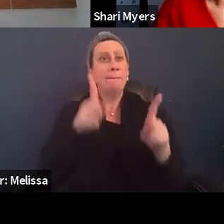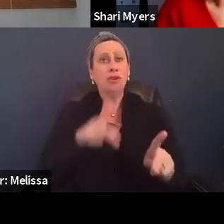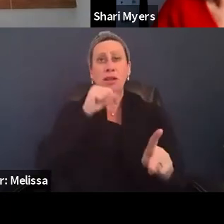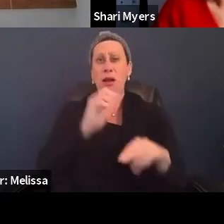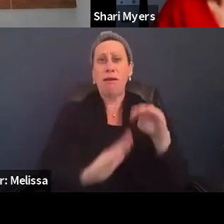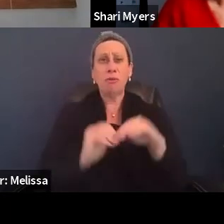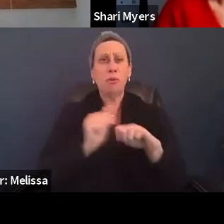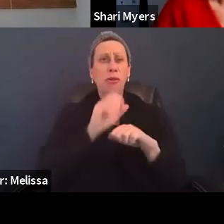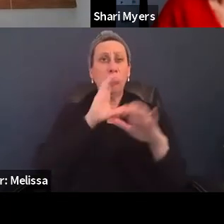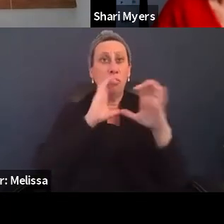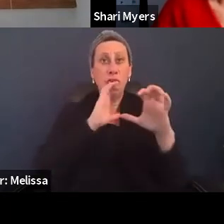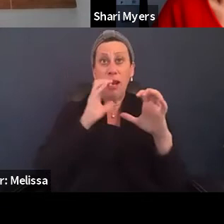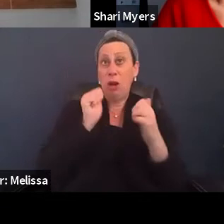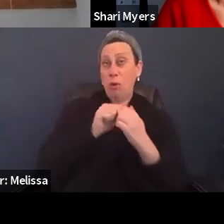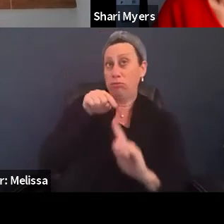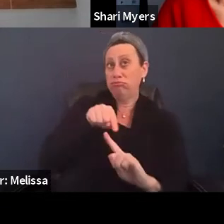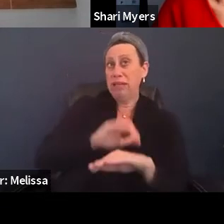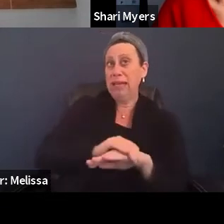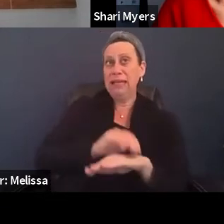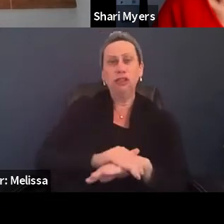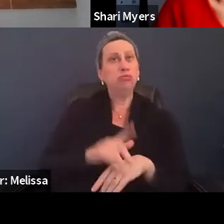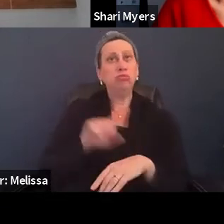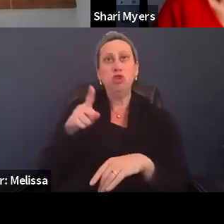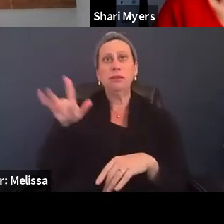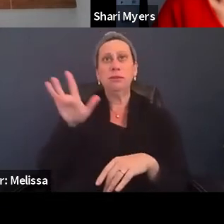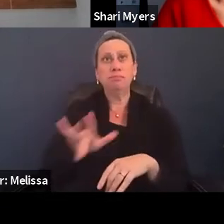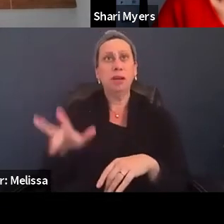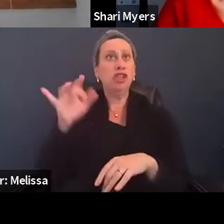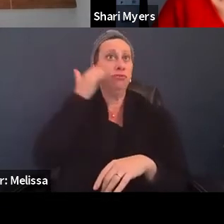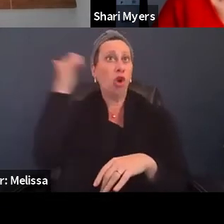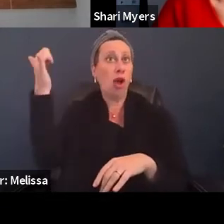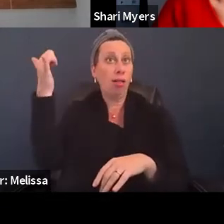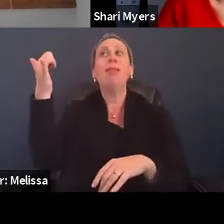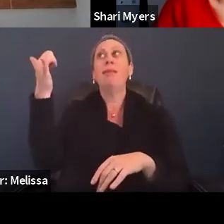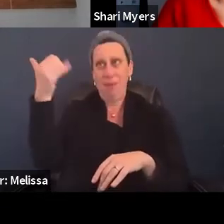we're able to just, it's a quick dial up punch in a number and we have access to an interpreter.